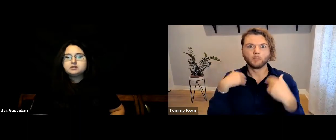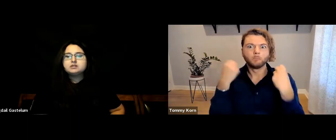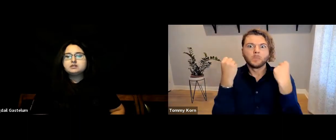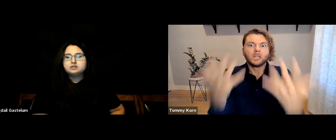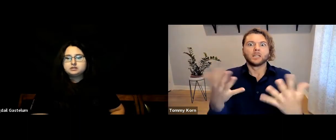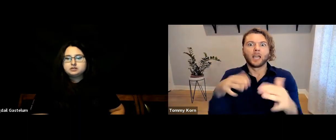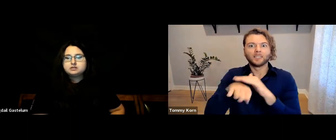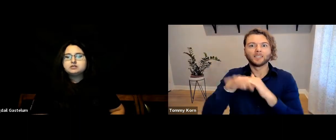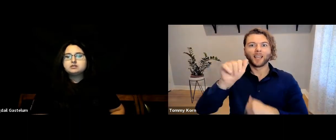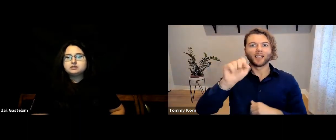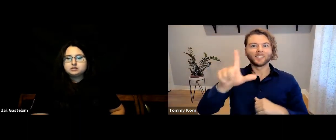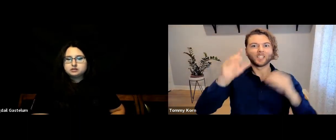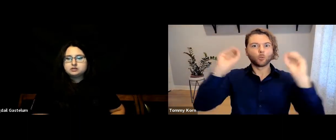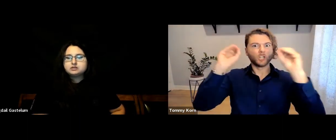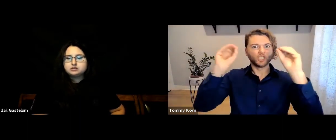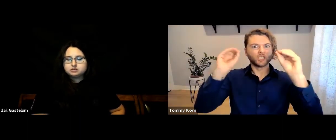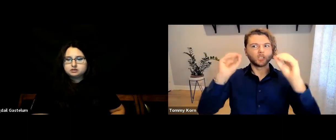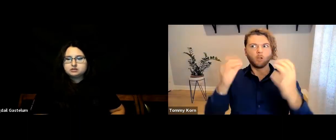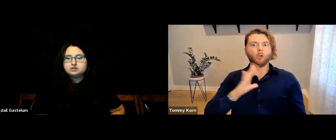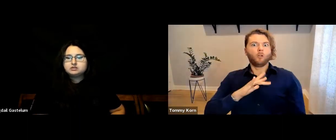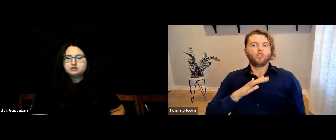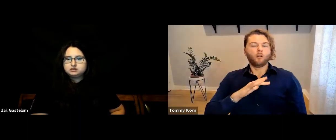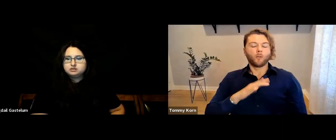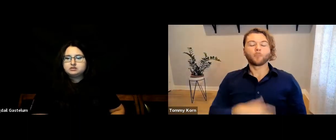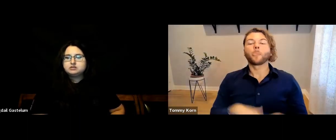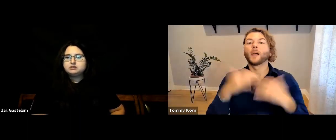There are so many fantastic online ASL resources.